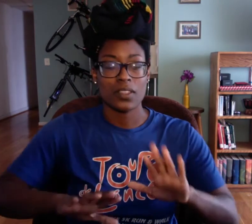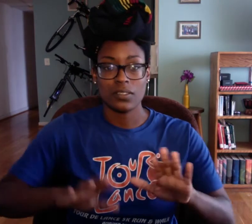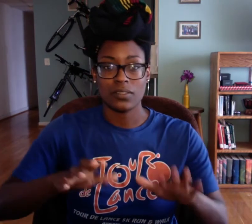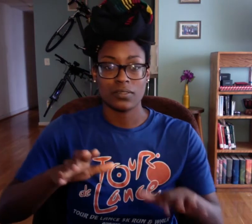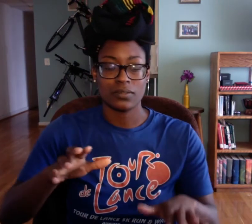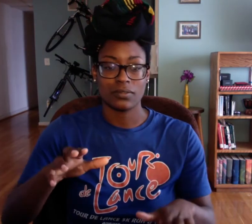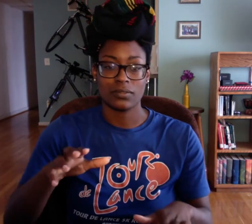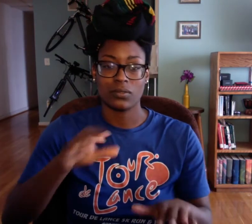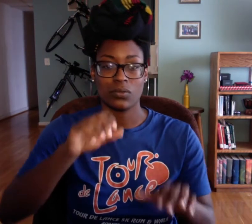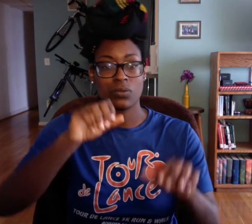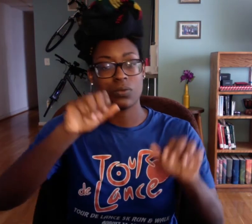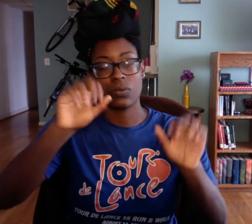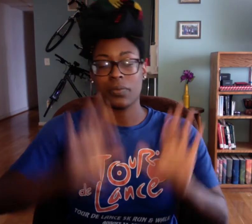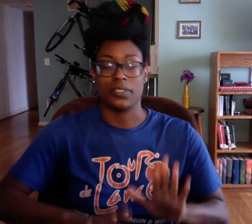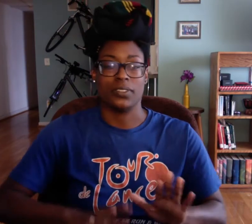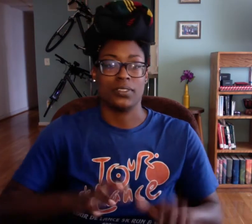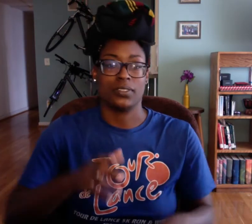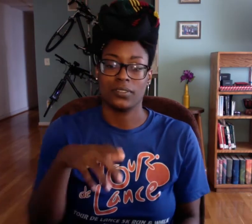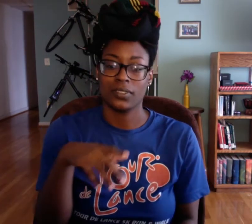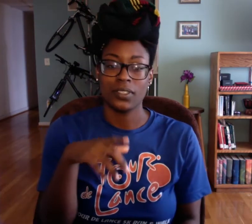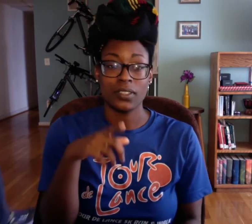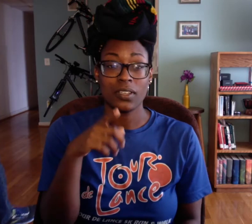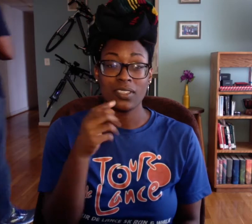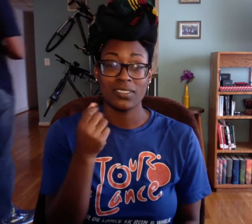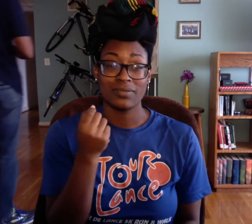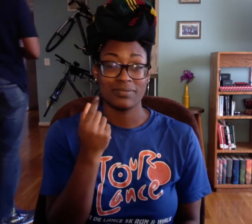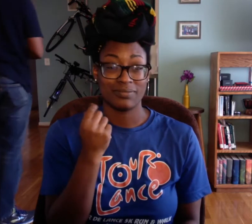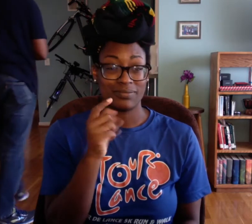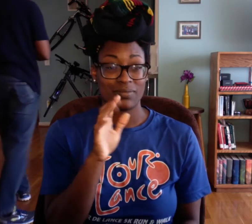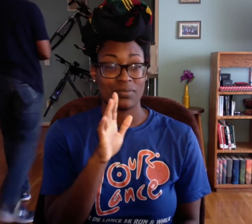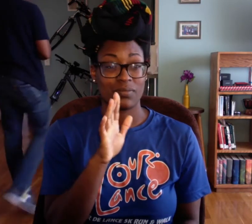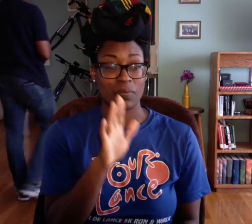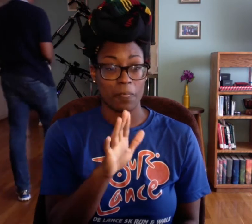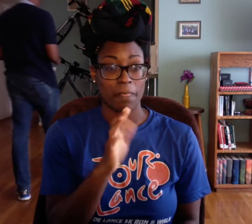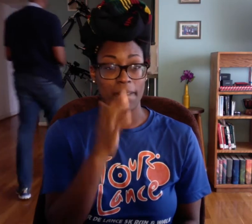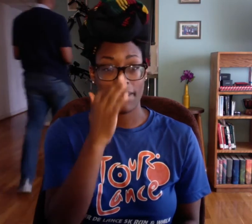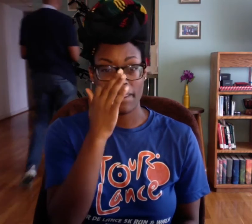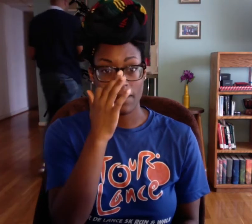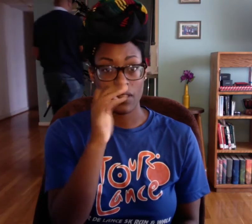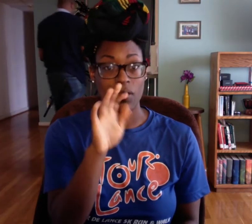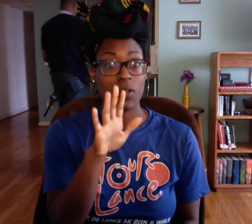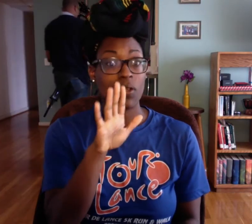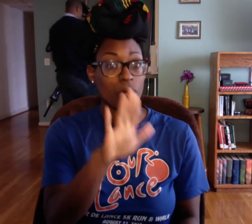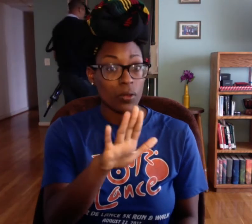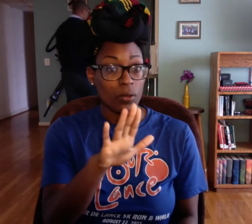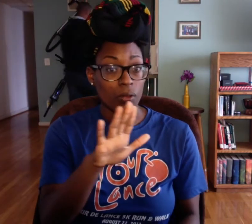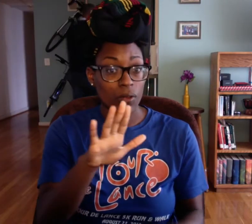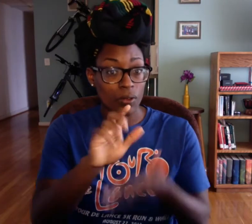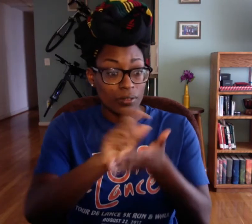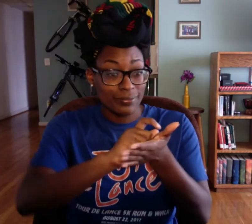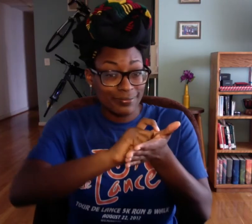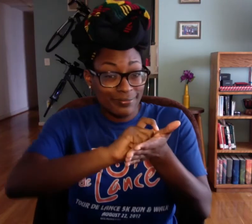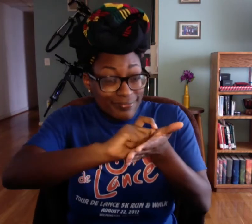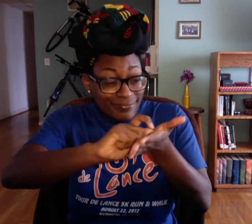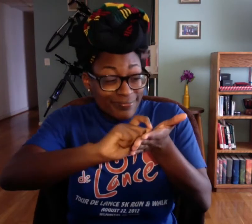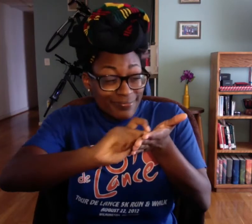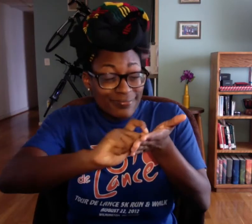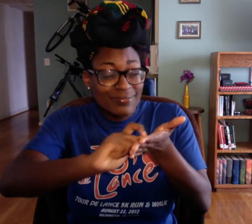that channel. It's so amazing. SO, so amazing.